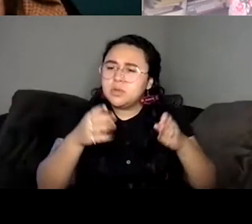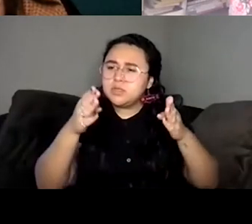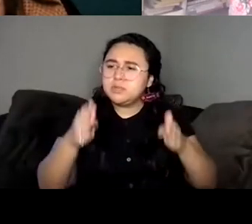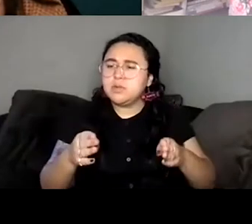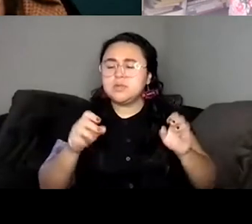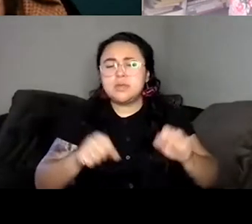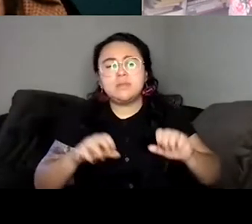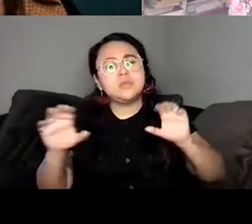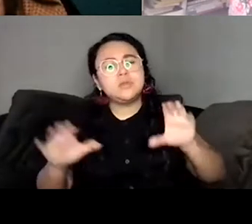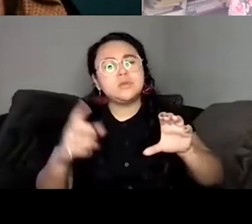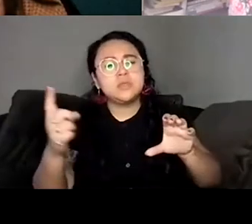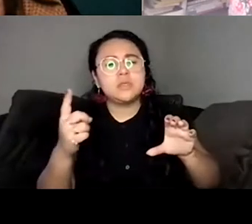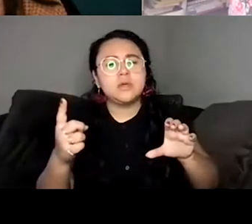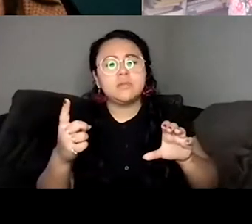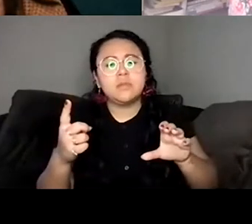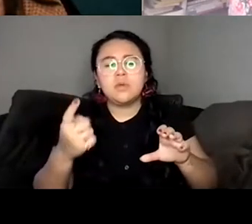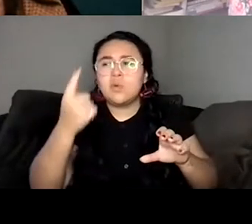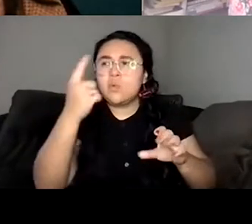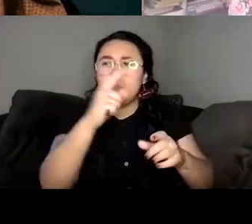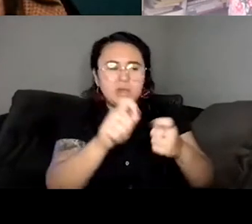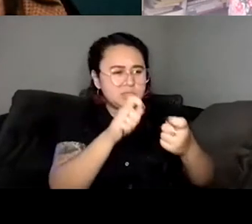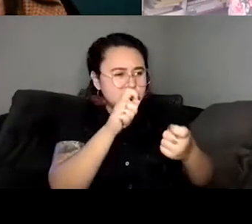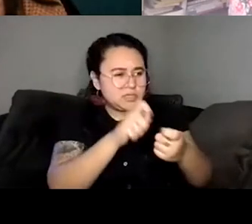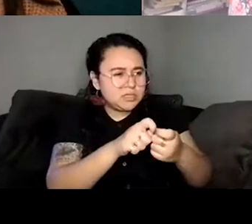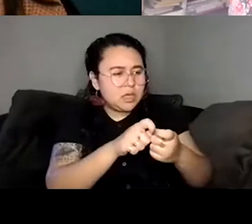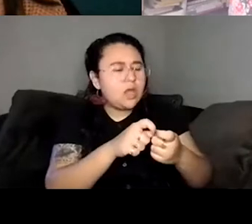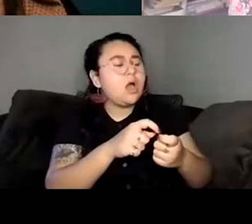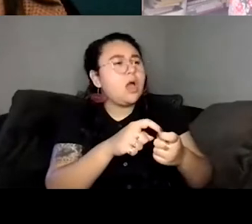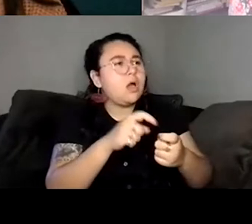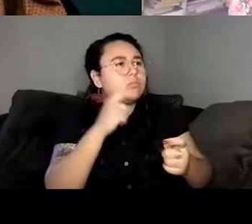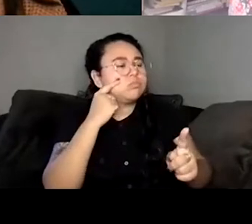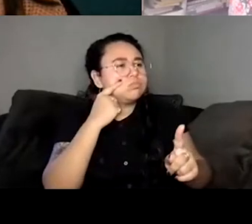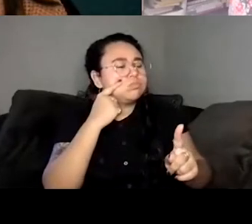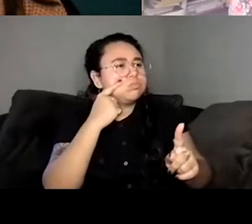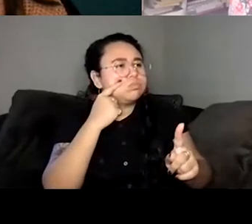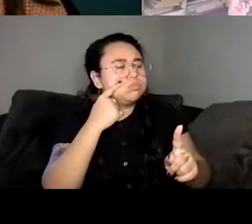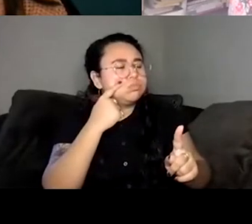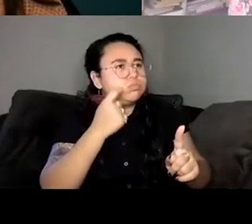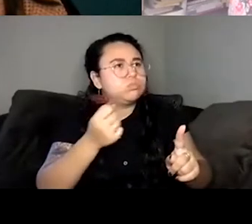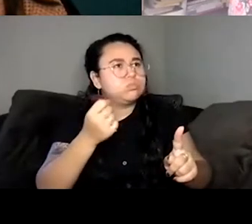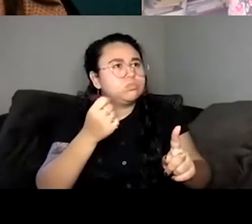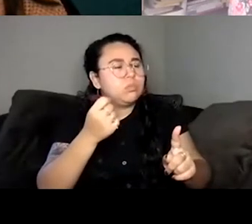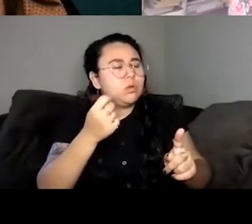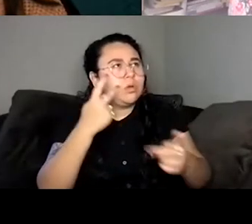and just one detail can kind of snag your head, snag your mind on a memory and something